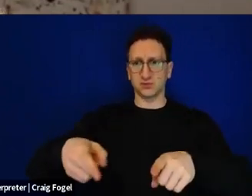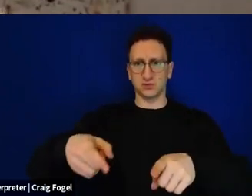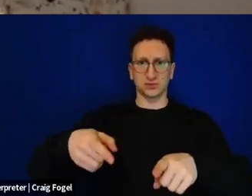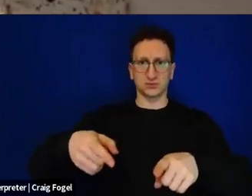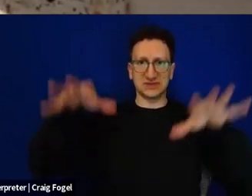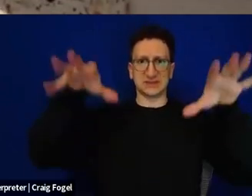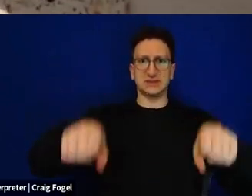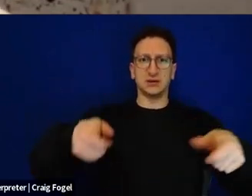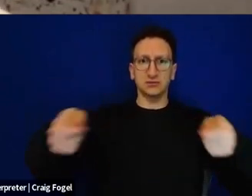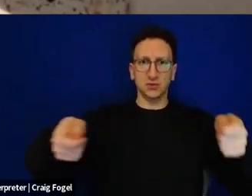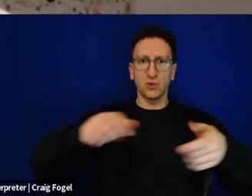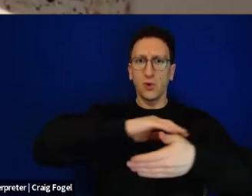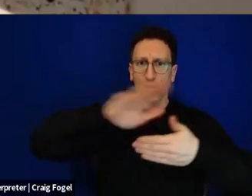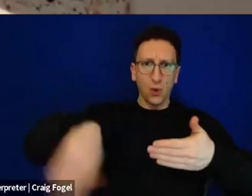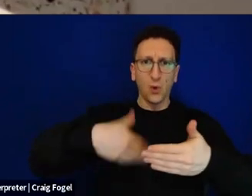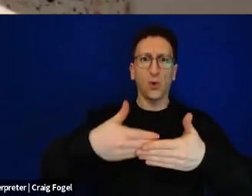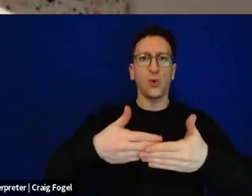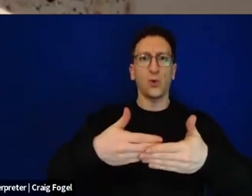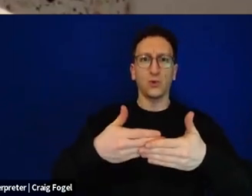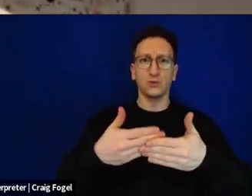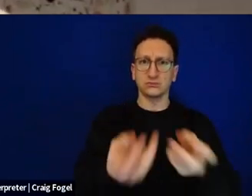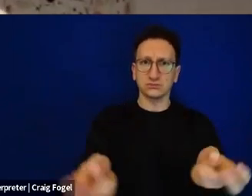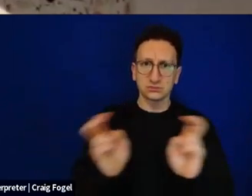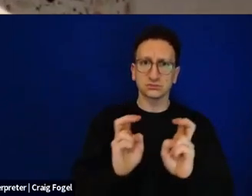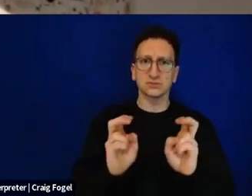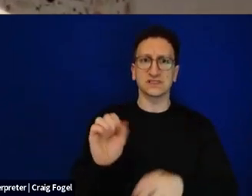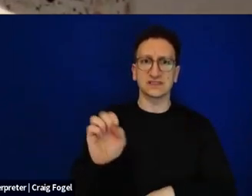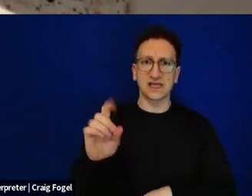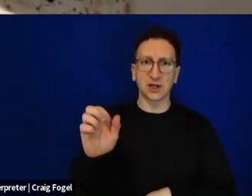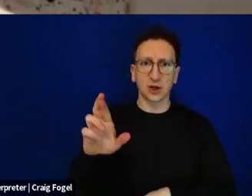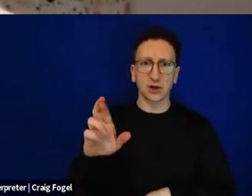And in order to be a night of past, present, and future, we don't need to change too much.